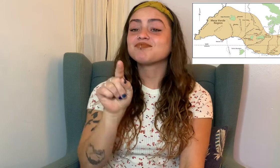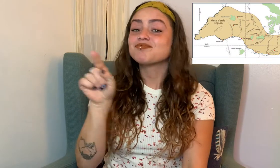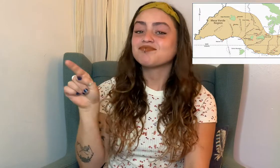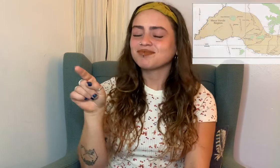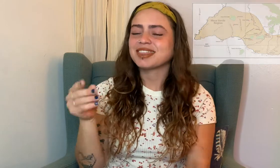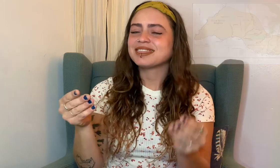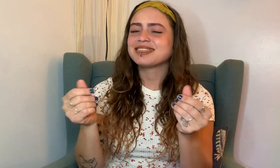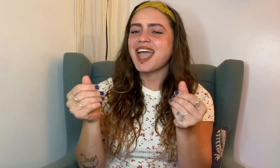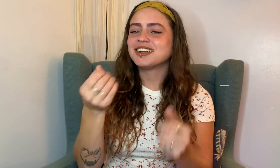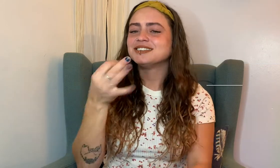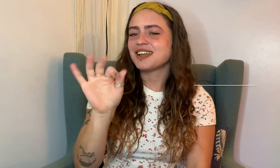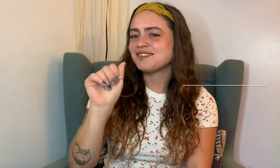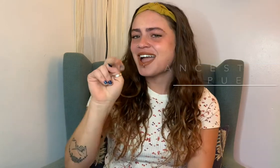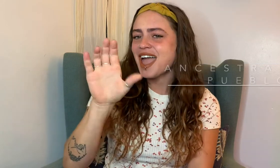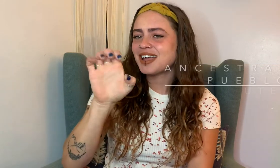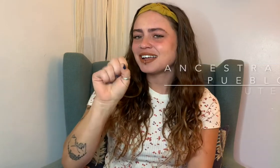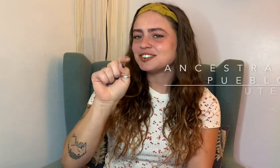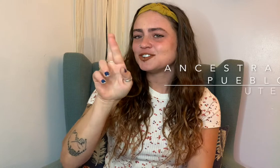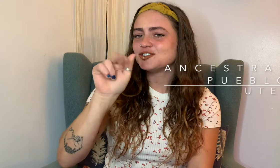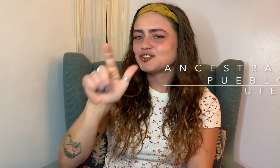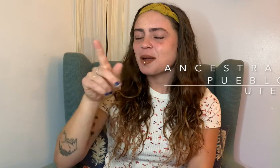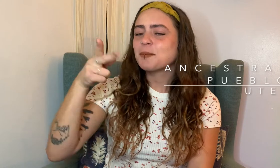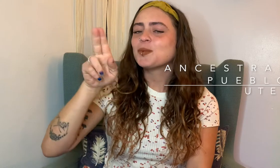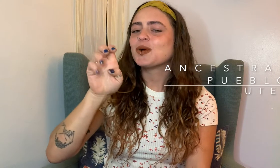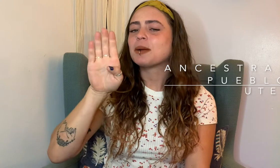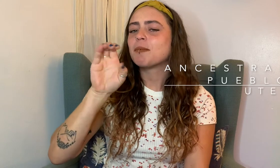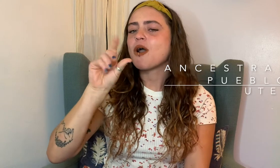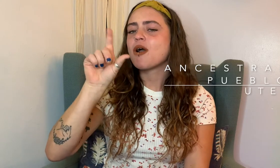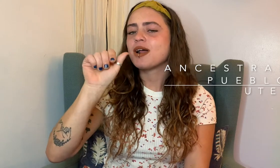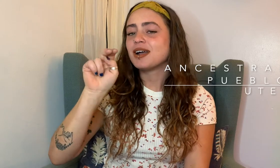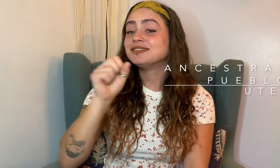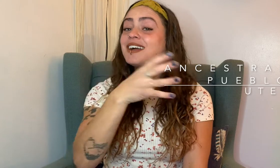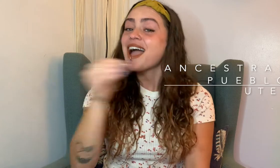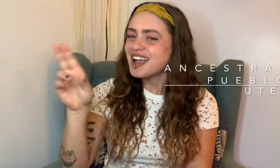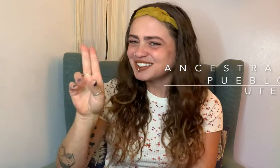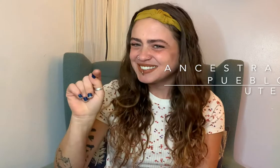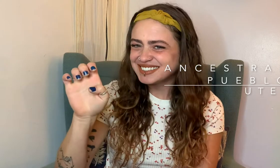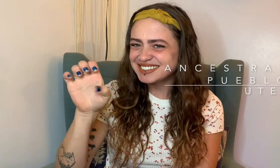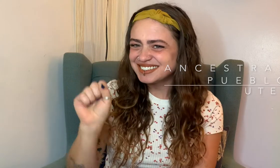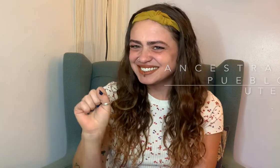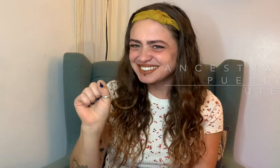the lands of Ancestral Pueblo and Núu-agha-tʉvʉ-pʉ̱ (Utes).